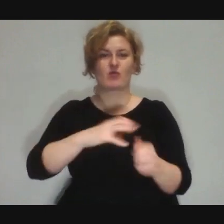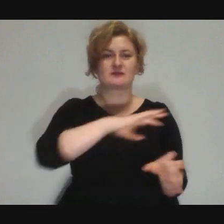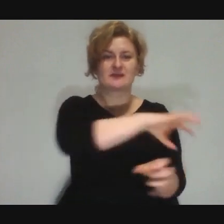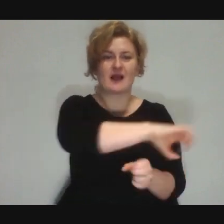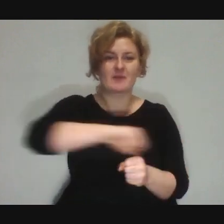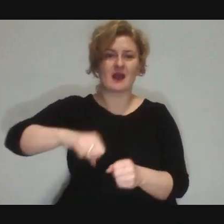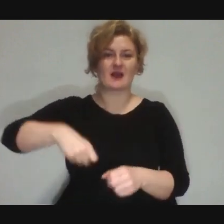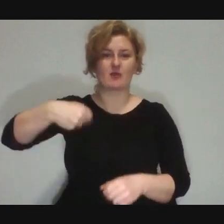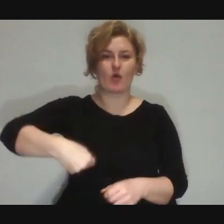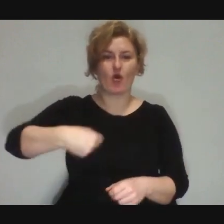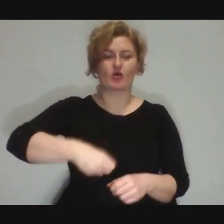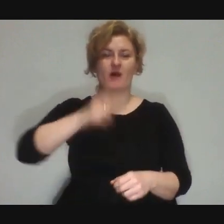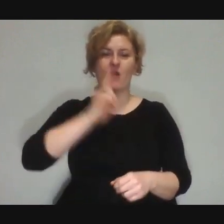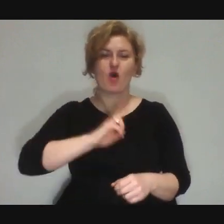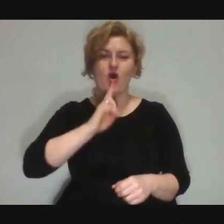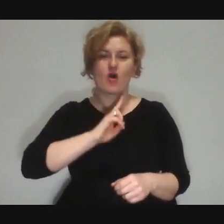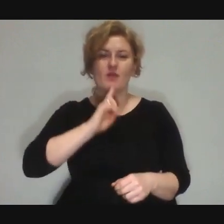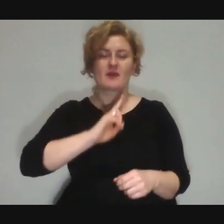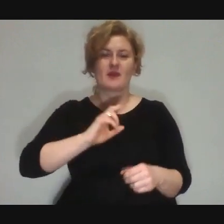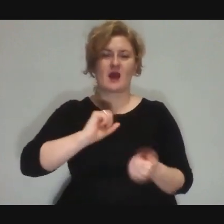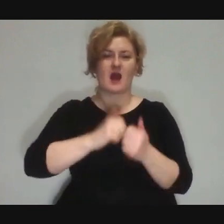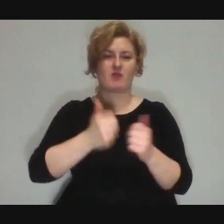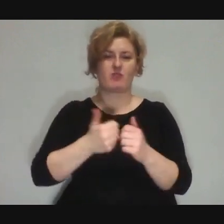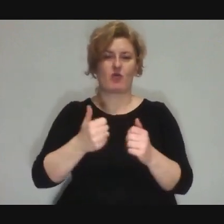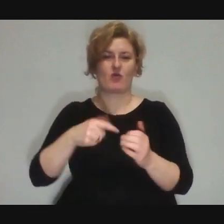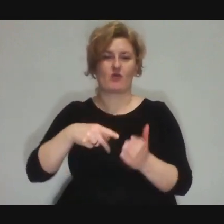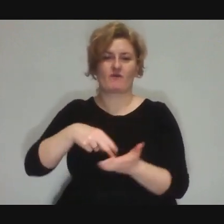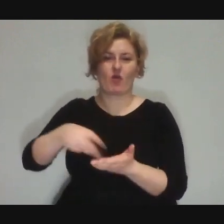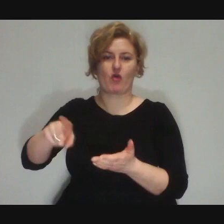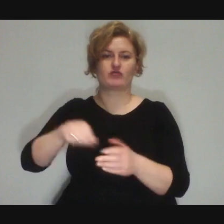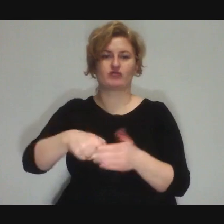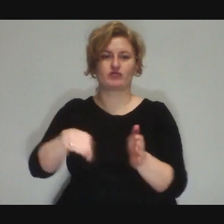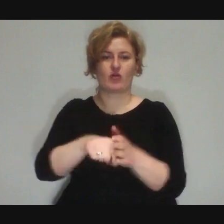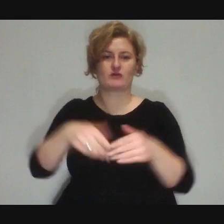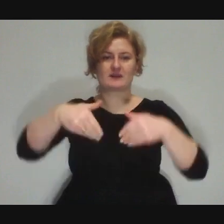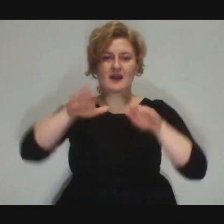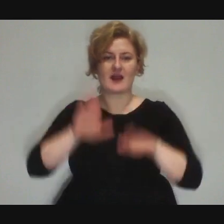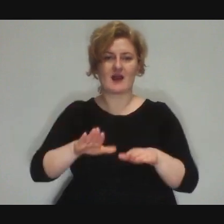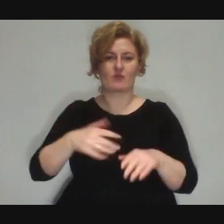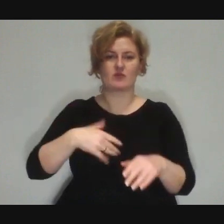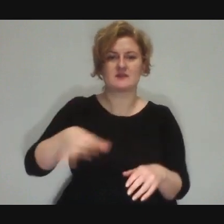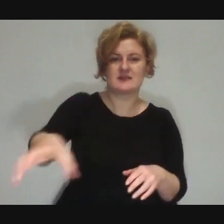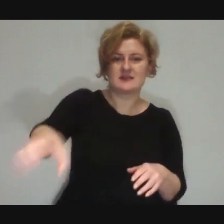Or you enter a shop and you take something from behind the counter and you give it to somebody...